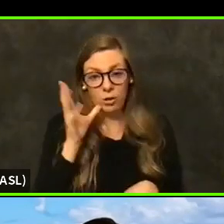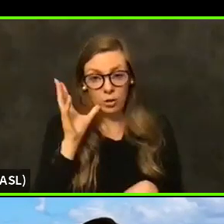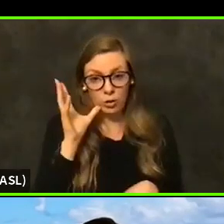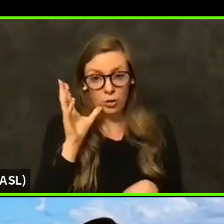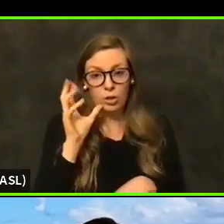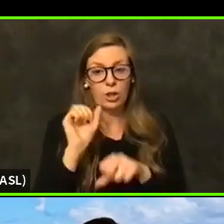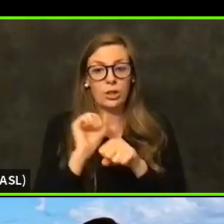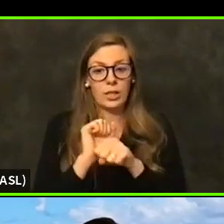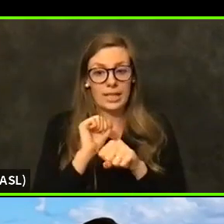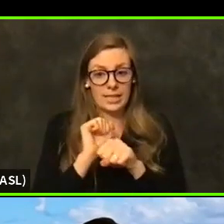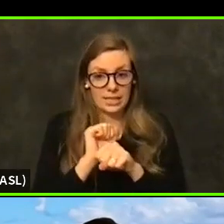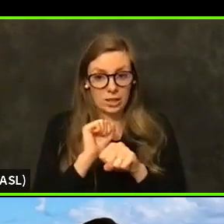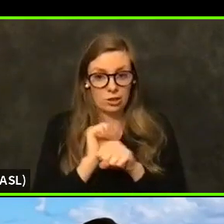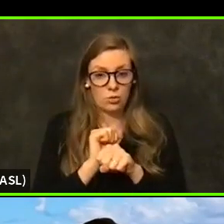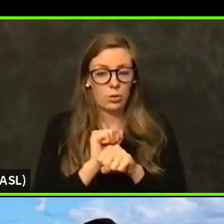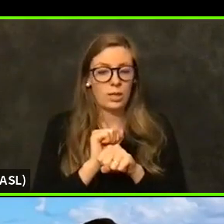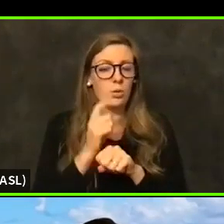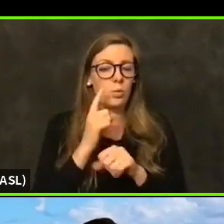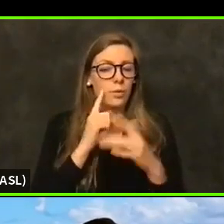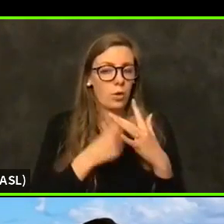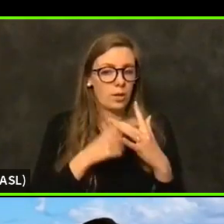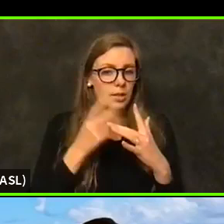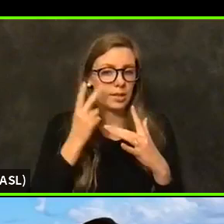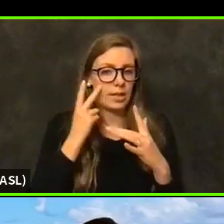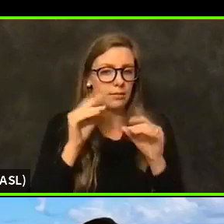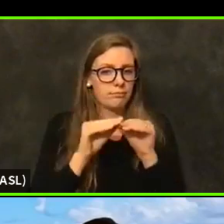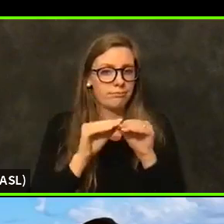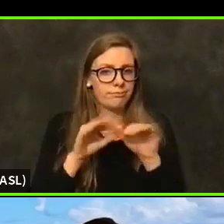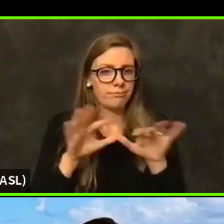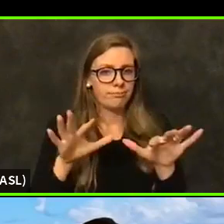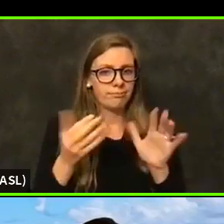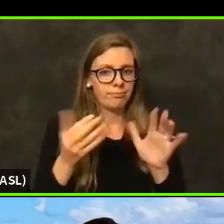We have begun to see outbreaks again recently